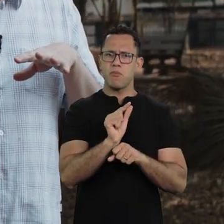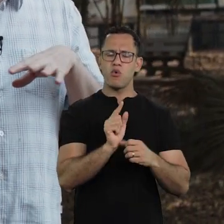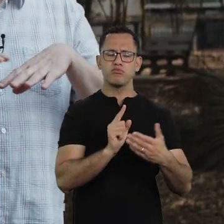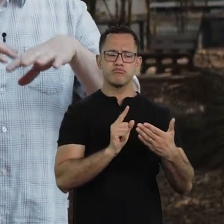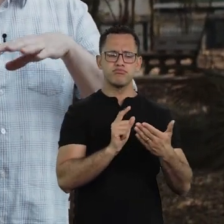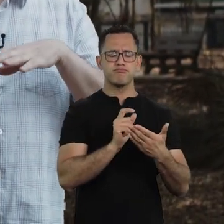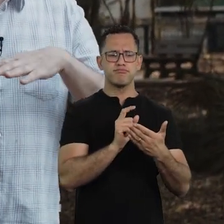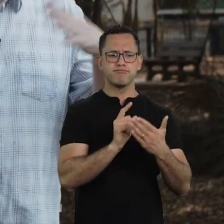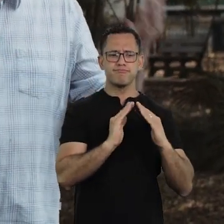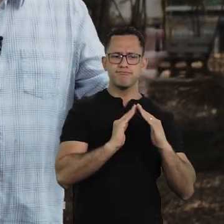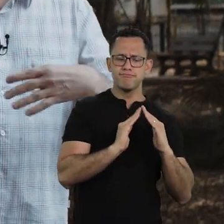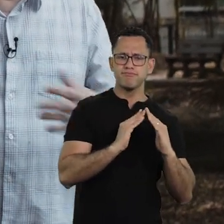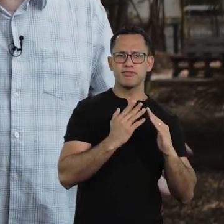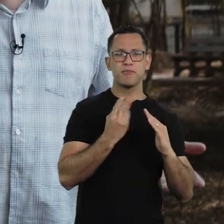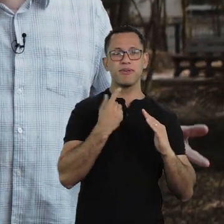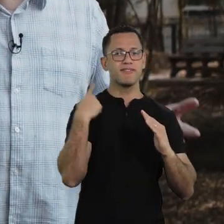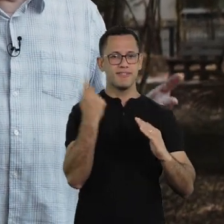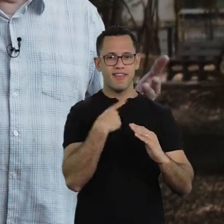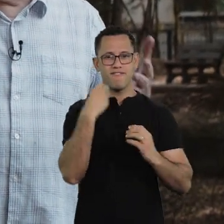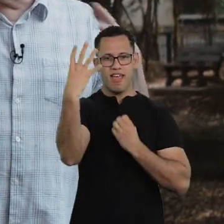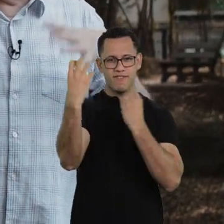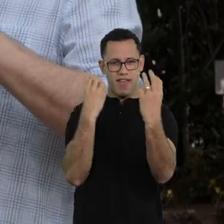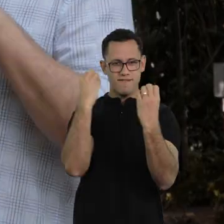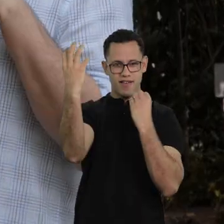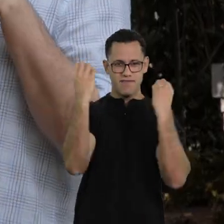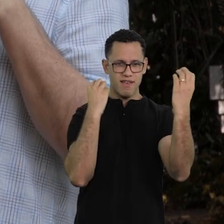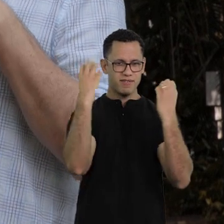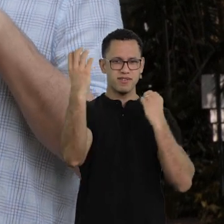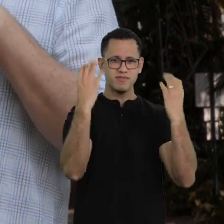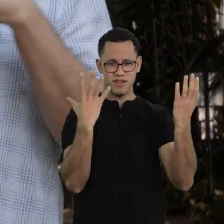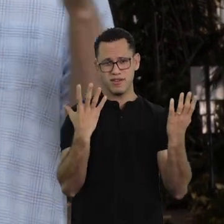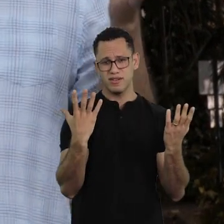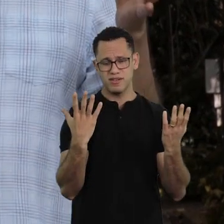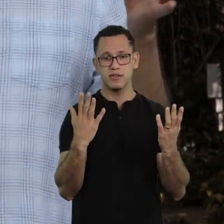We were traveling a lot Yes, yes.... This pause,